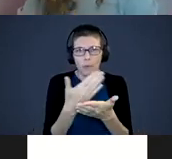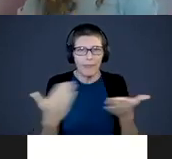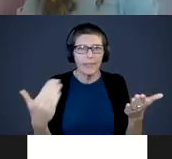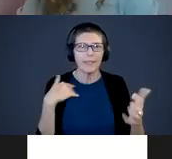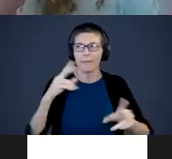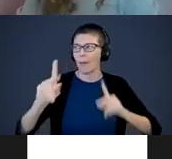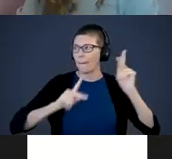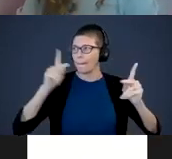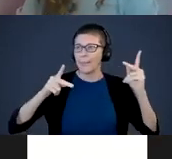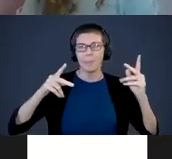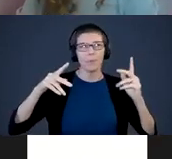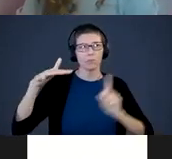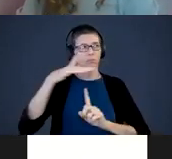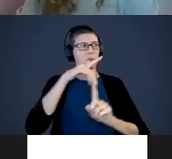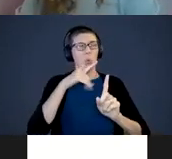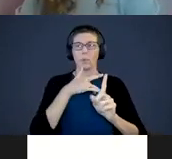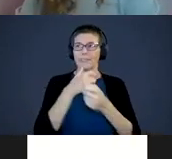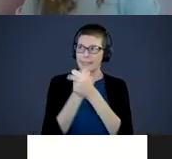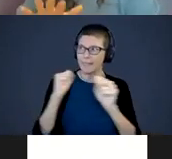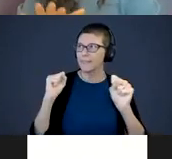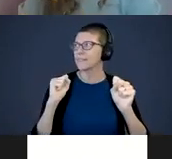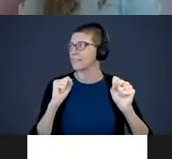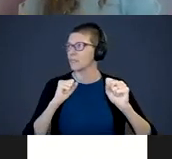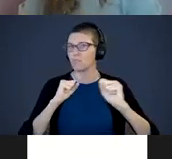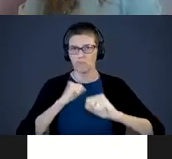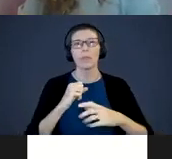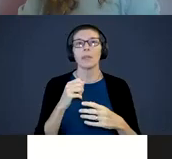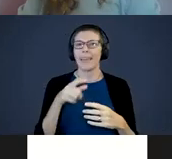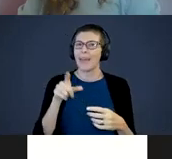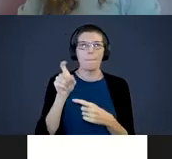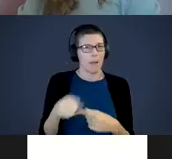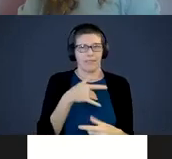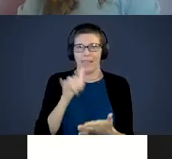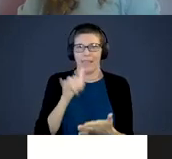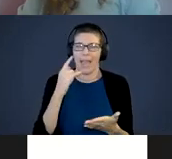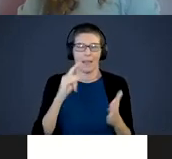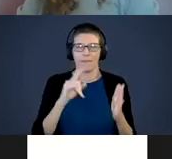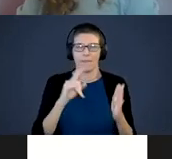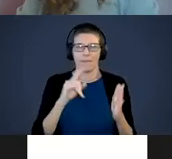safe and secure is essential. They need to feel that to grow. If we don't feel safe,